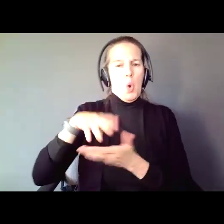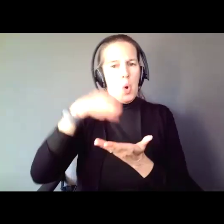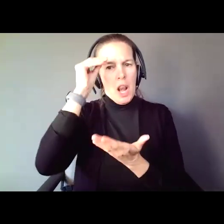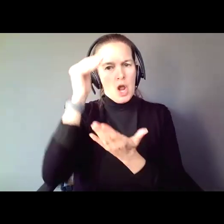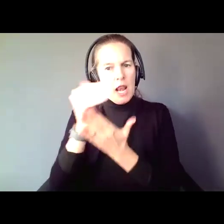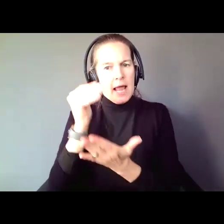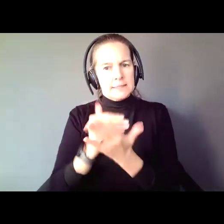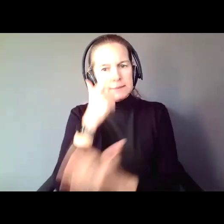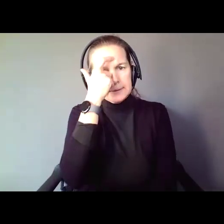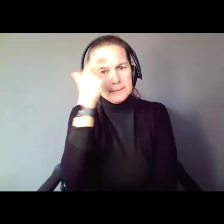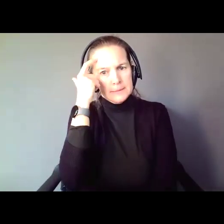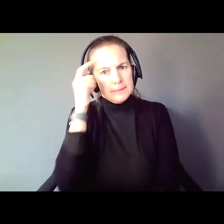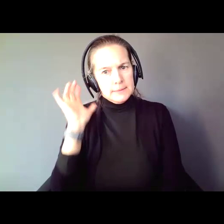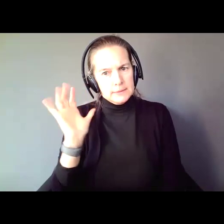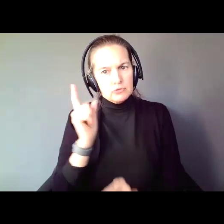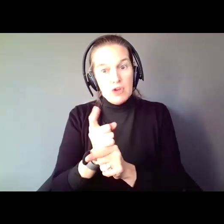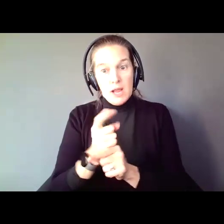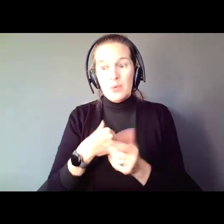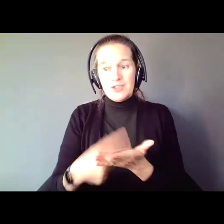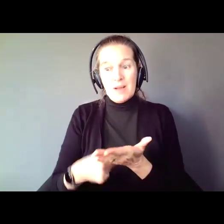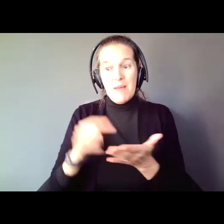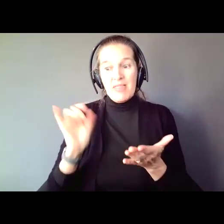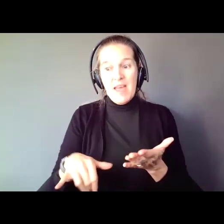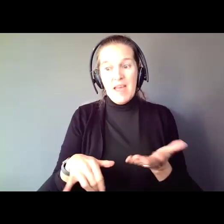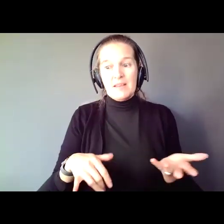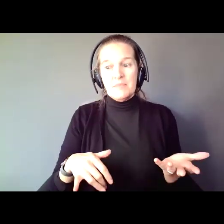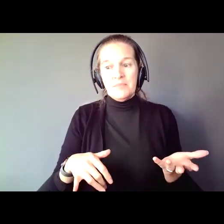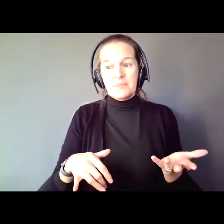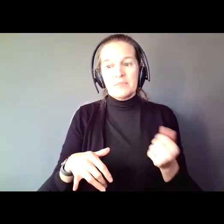Well, if you did that, doesn't that mean you did something stupid you will not do